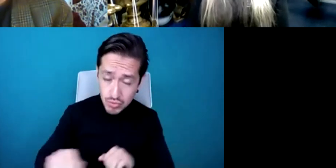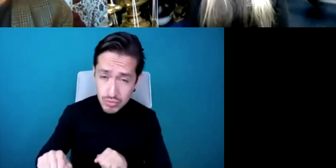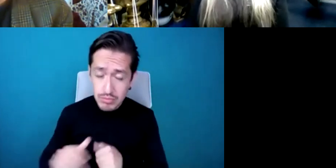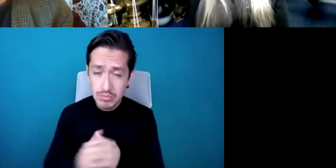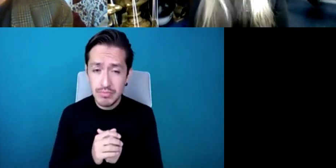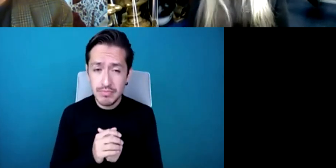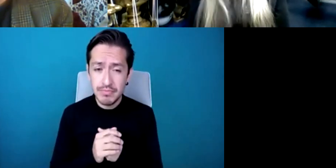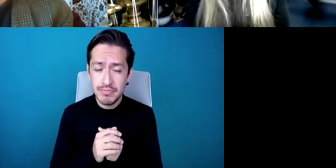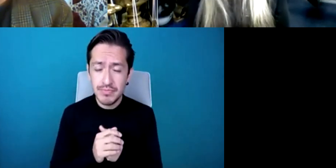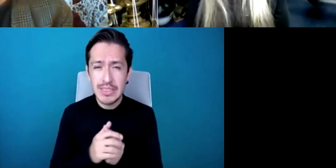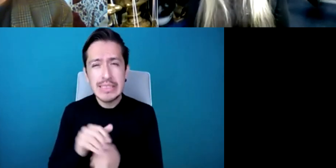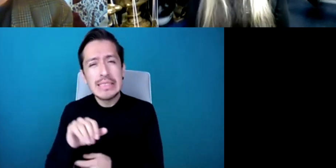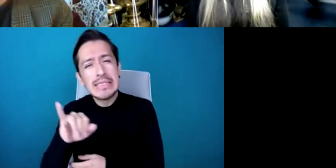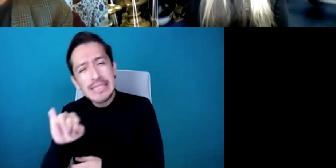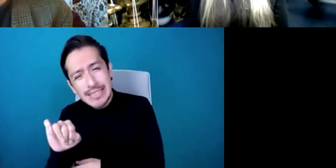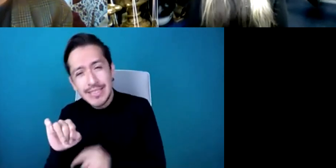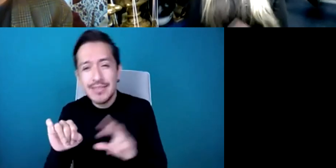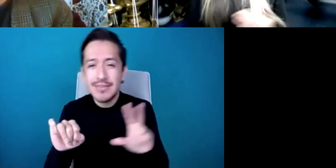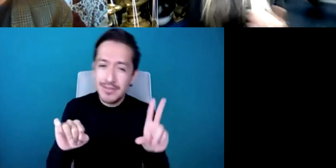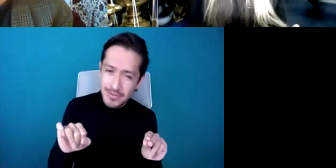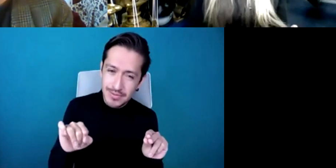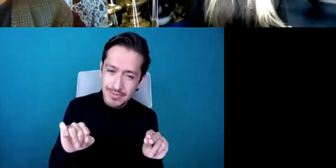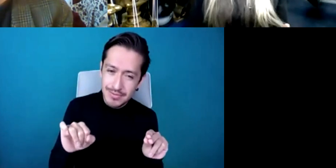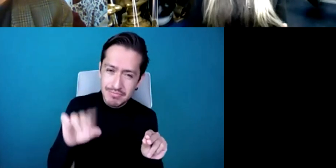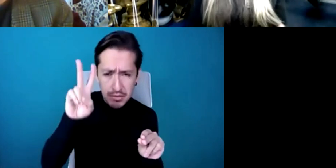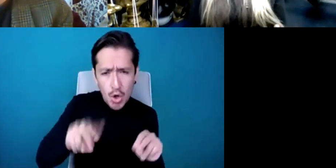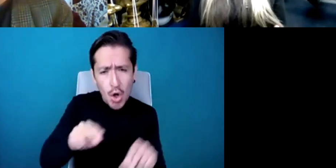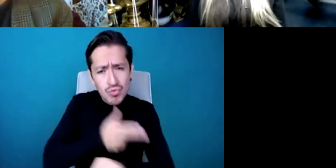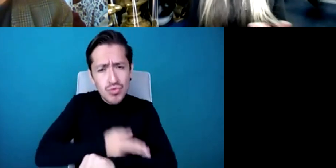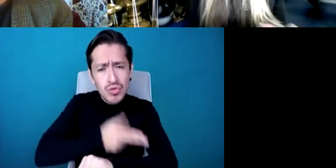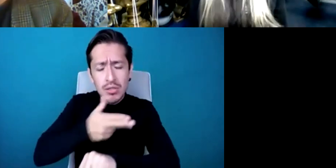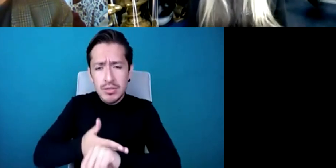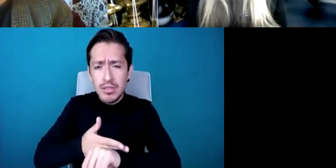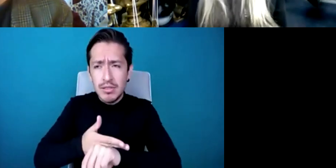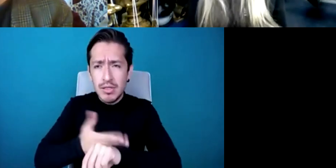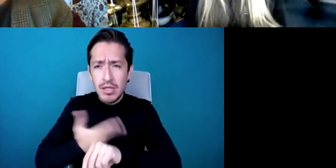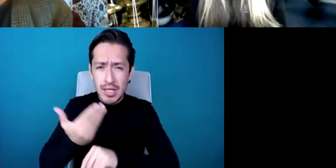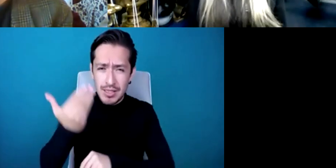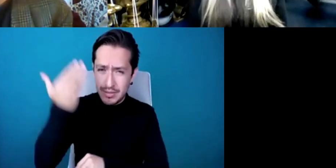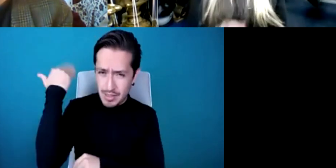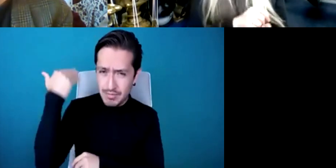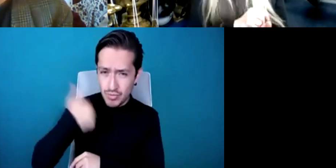yes and no to be honest I mean in the early days I had this innocence whereby I would just write to